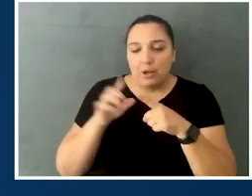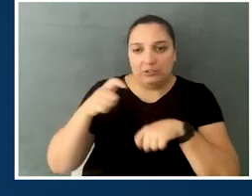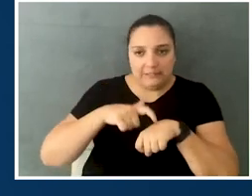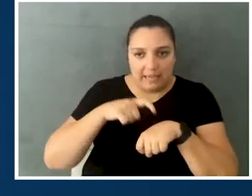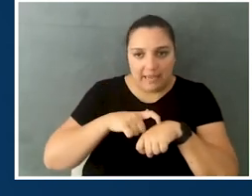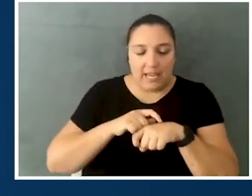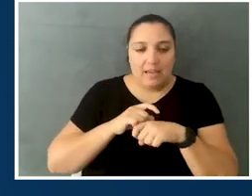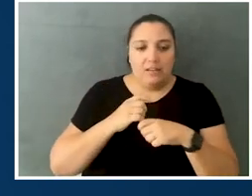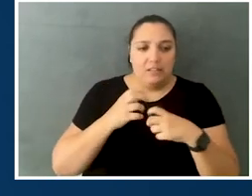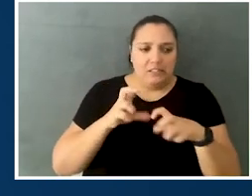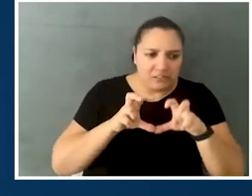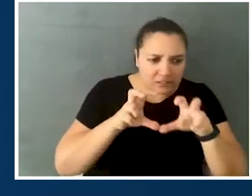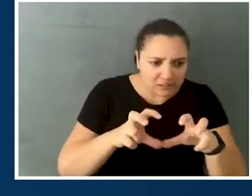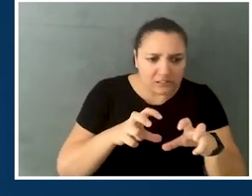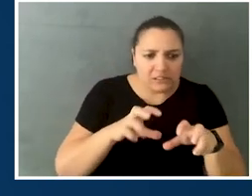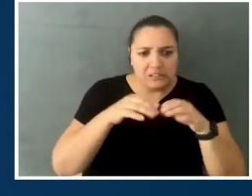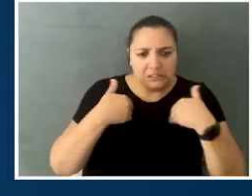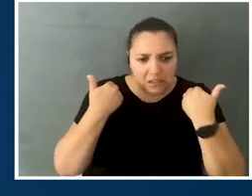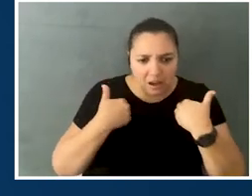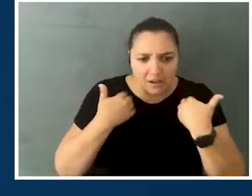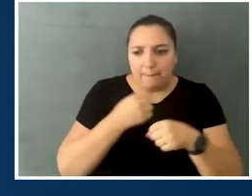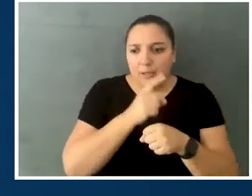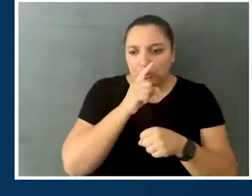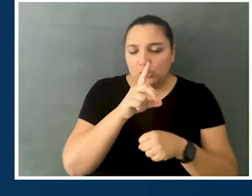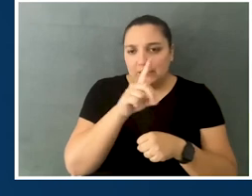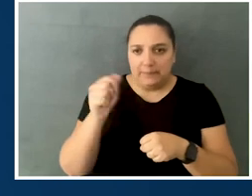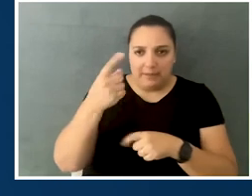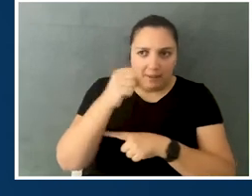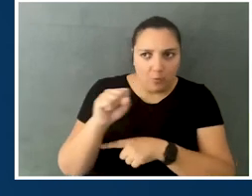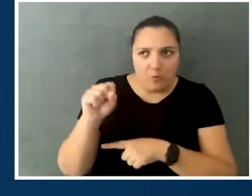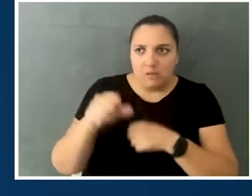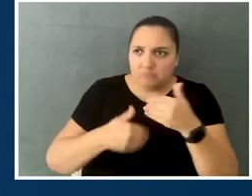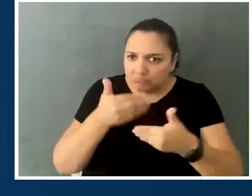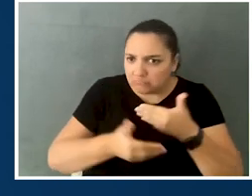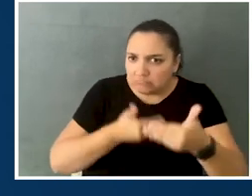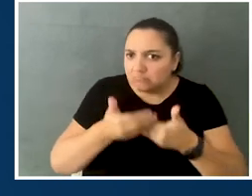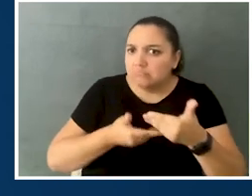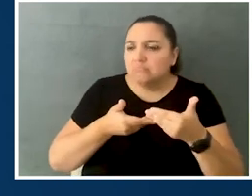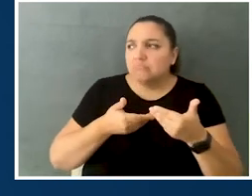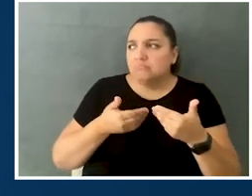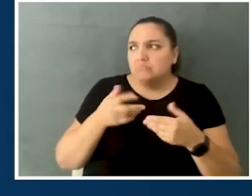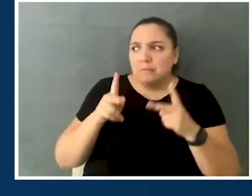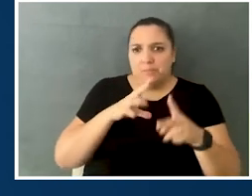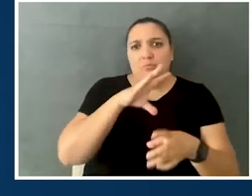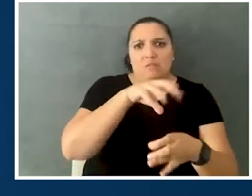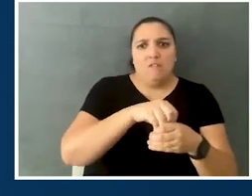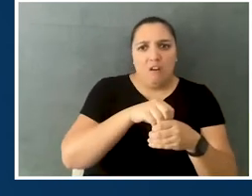giving her time to the youth and making sure that the disability movement continued and has more people continually pouring into it.